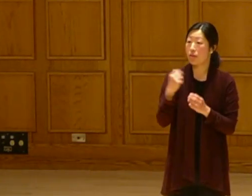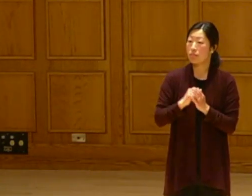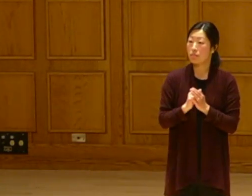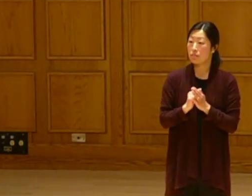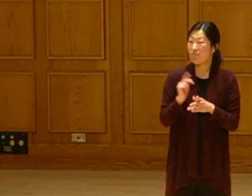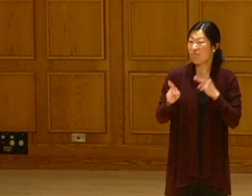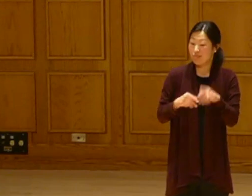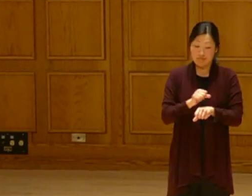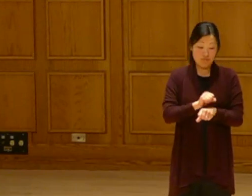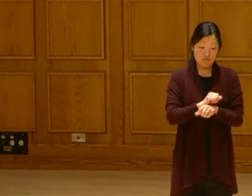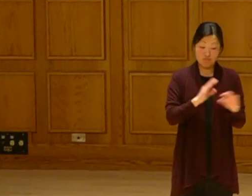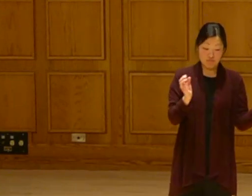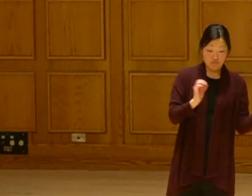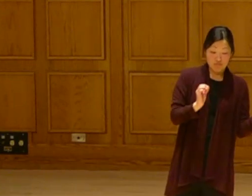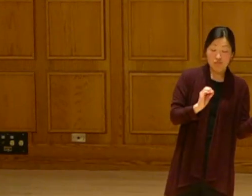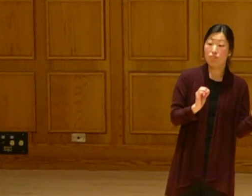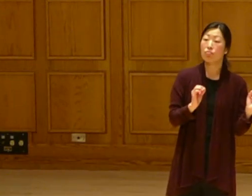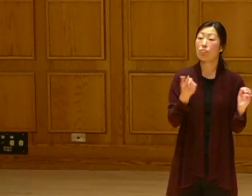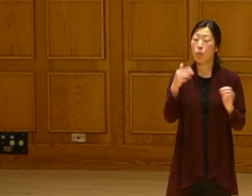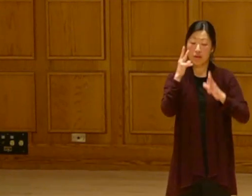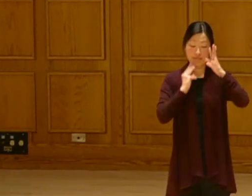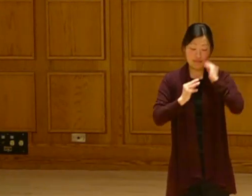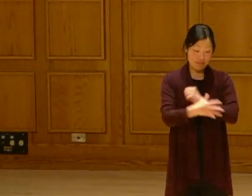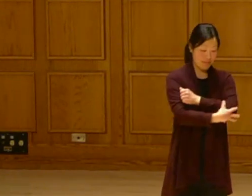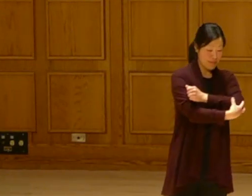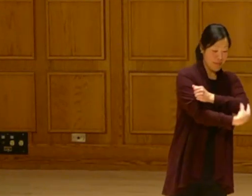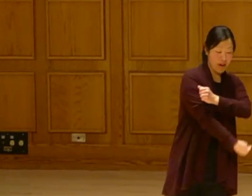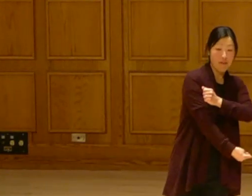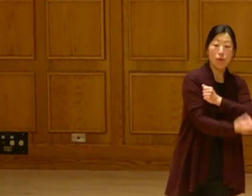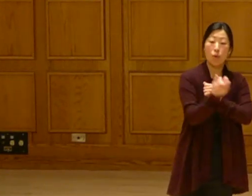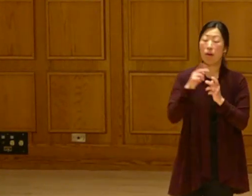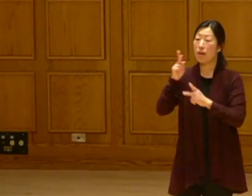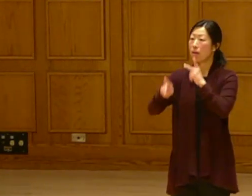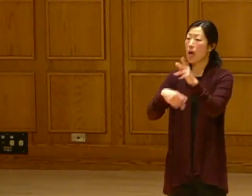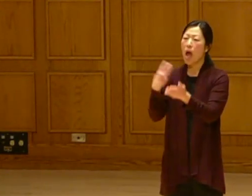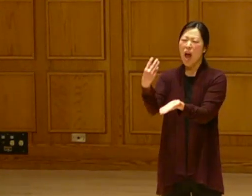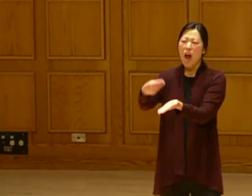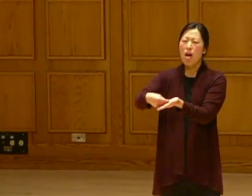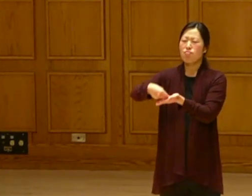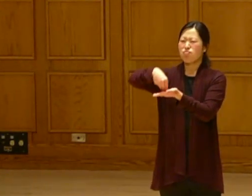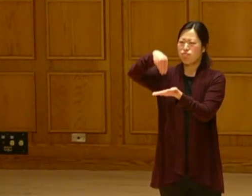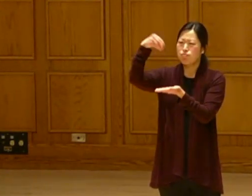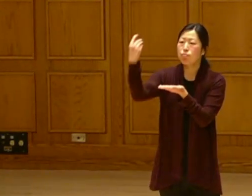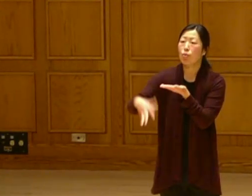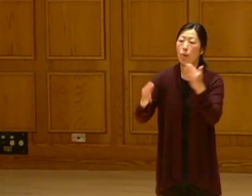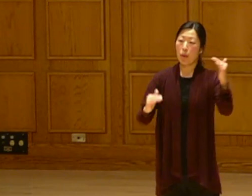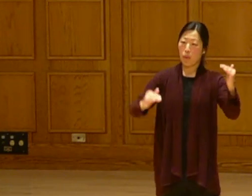From people who have no job or are in poverty to the people that have millions and millions of dollars.